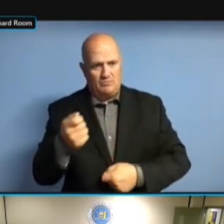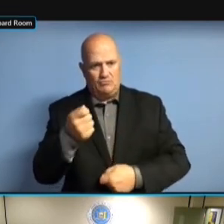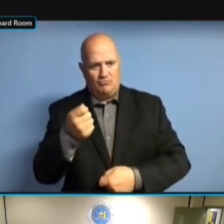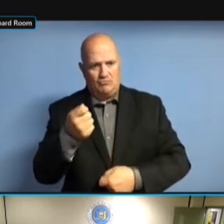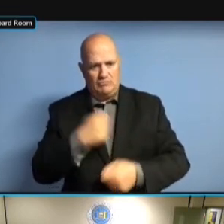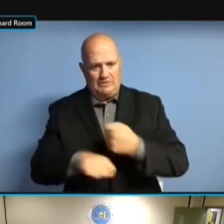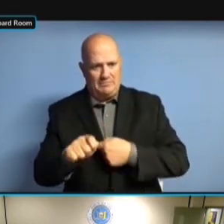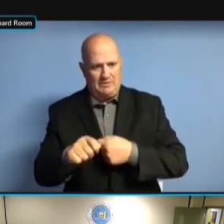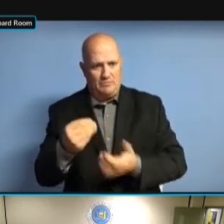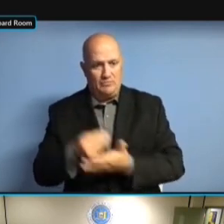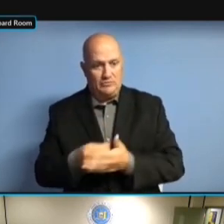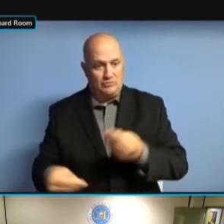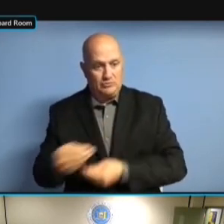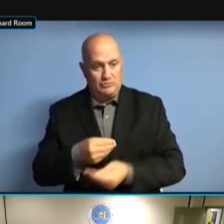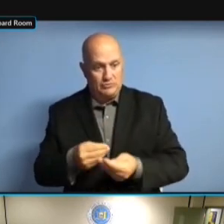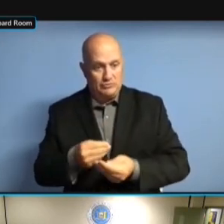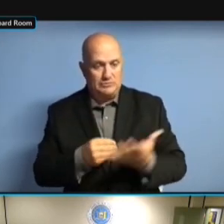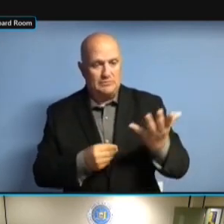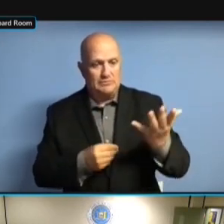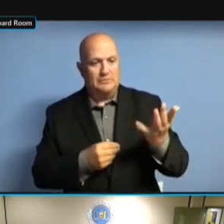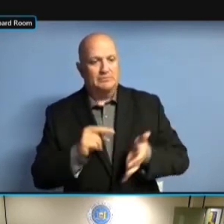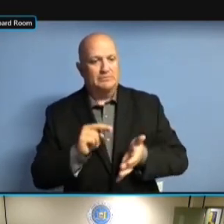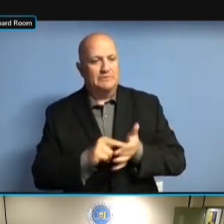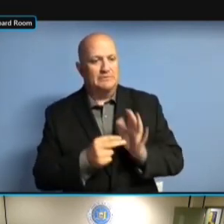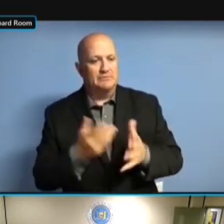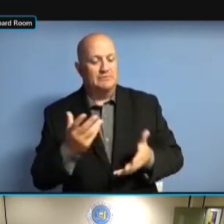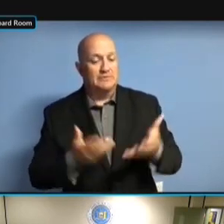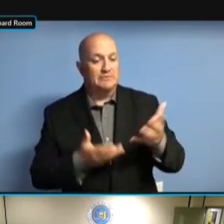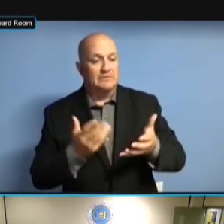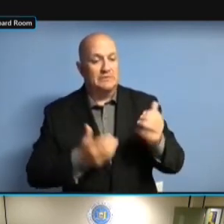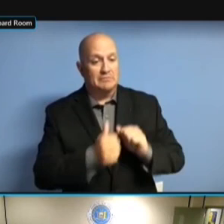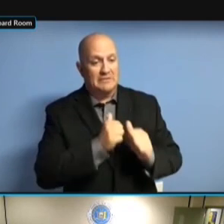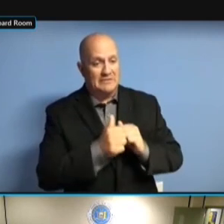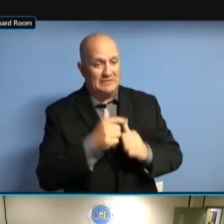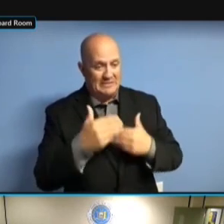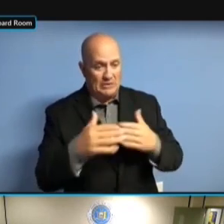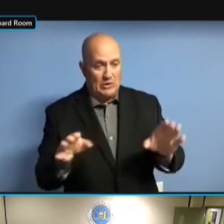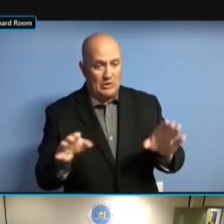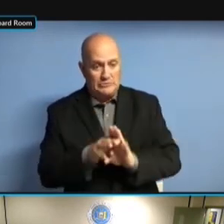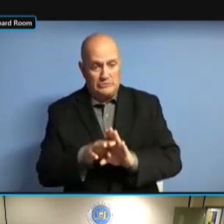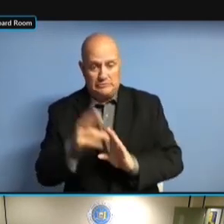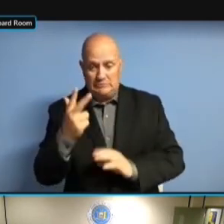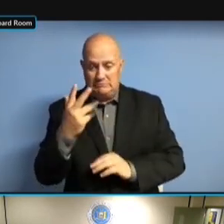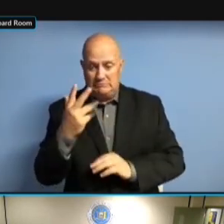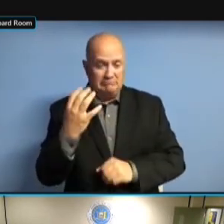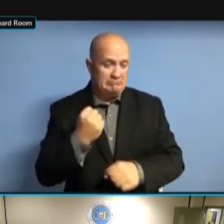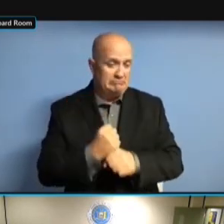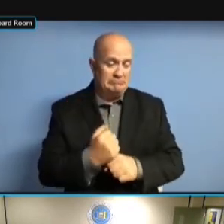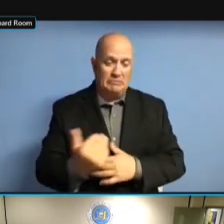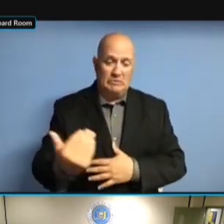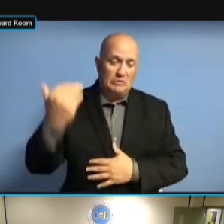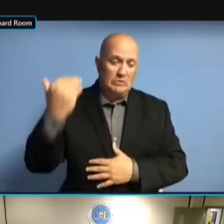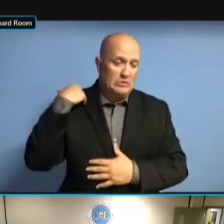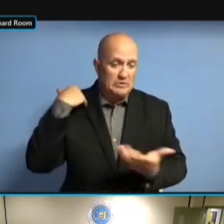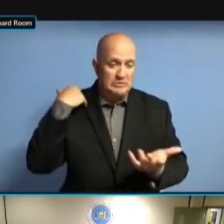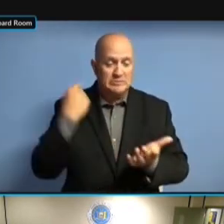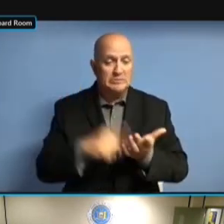AND WE RUN INTO SITUATIONS WHERE AND WE RUN INTO SITUATIONS WHERE A AND WE RUN INTO SITUATIONS WHERE A TREASURER AND WE RUN INTO SITUATIONS WHERE A TREASURER THOUGHT AND WE RUN INTO SITUATIONS WHERE A TREASURER THOUGHT THEY WHERE A TREASURER THOUGHT THEY WHERE A TREASURER THOUGHT THEY RESIGNED WHERE A TREASURER THOUGHT THEY RESIGNED BUT WHERE A TREASURER THOUGHT THEY RESIGNED BUT THEY WHERE A TREASURER THOUGHT THEY RESIGNED BUT THEY DID WHERE A TREASURER THOUGHT THEY RESIGNED BUT THEY DID NOT. RESIGNED BUT THEY DID NOT. RESIGNED BUT THEY DID NOT. SO RESIGNED BUT THEY DID NOT. SO THEN RESIGNED BUT THEY DID NOT. SO THEN THAT RESIGNED BUT THEY DID NOT. SO THEN THAT REQUIRES